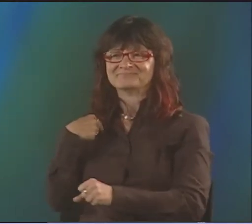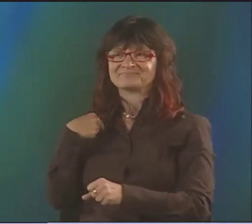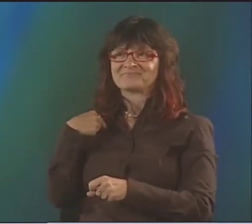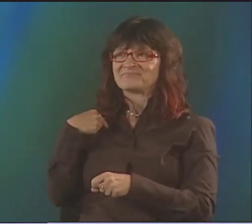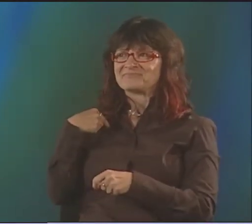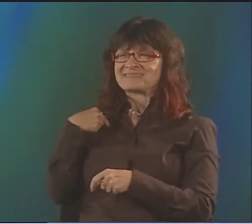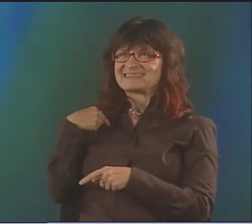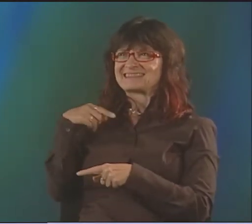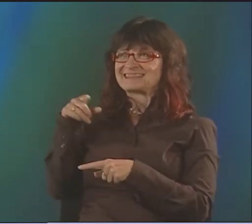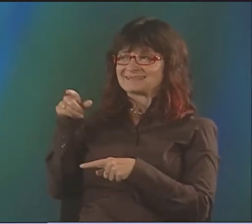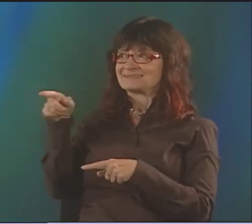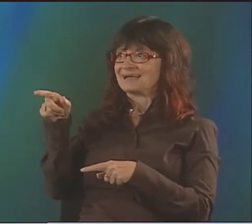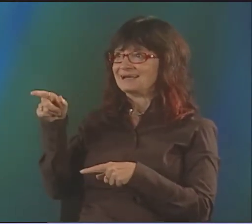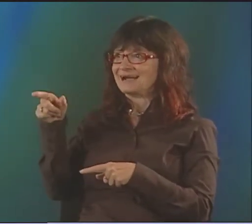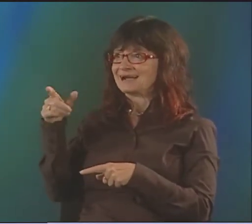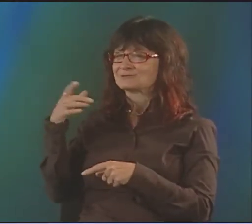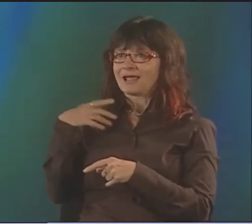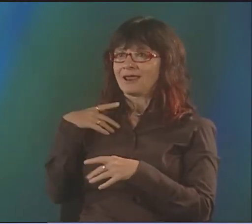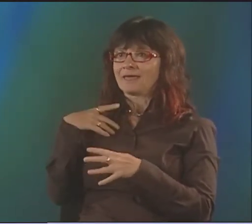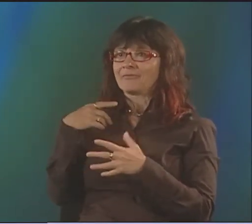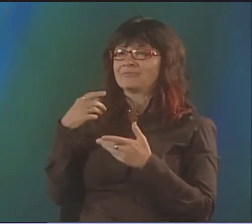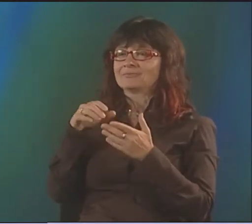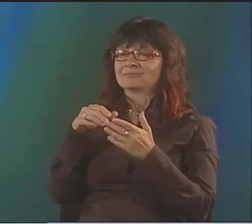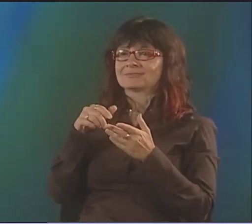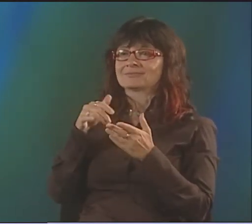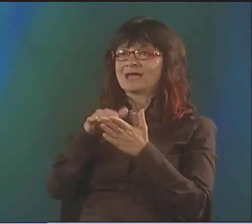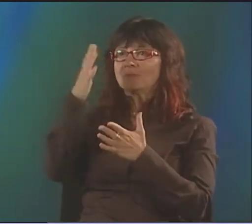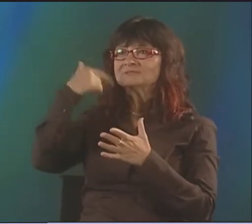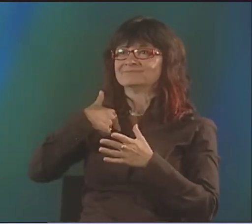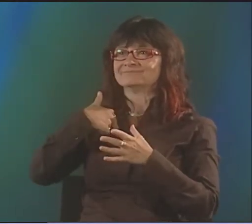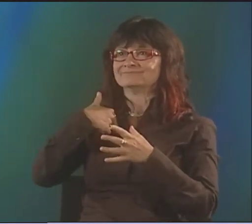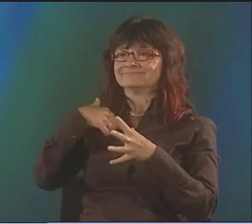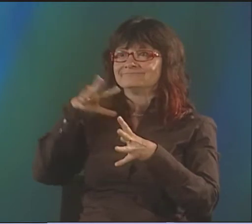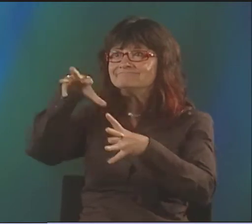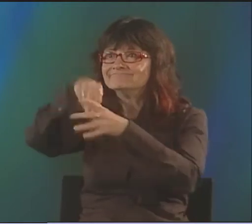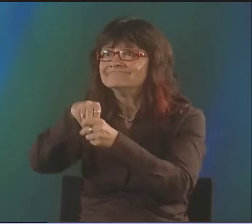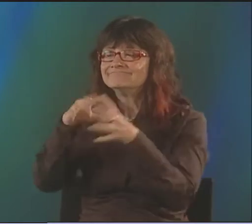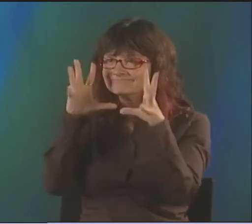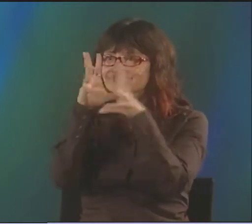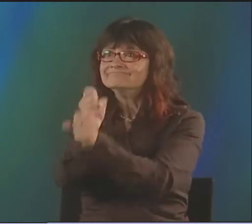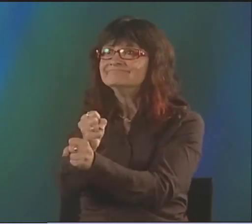ALL ALONG THE STREET. THIS IS A HEARING PERSON, RIGHT? I FOUND THAT REALLY INTERESTING,